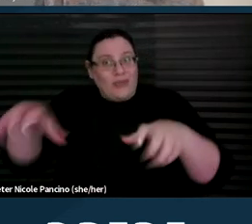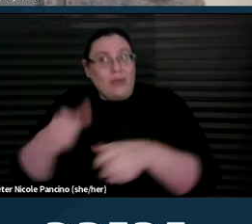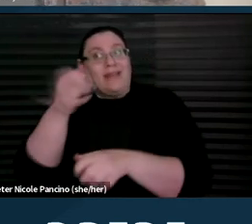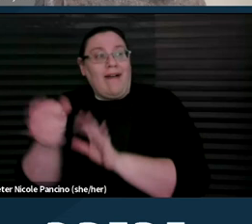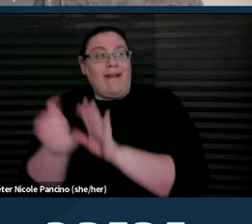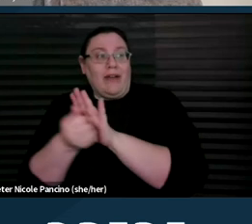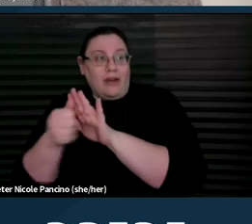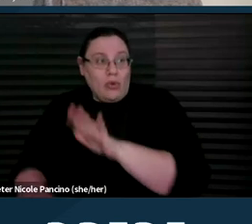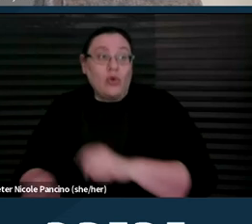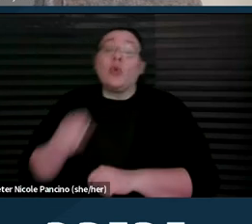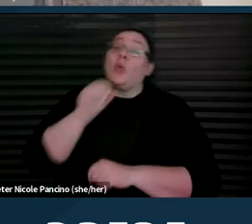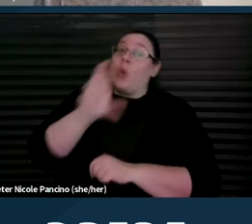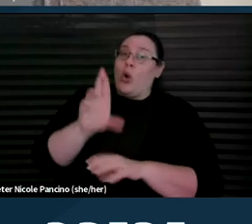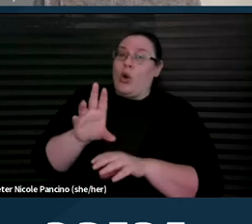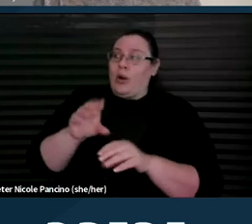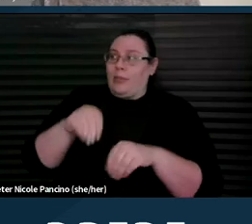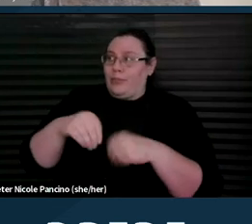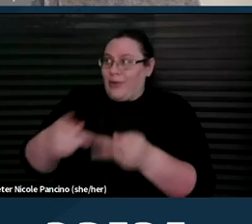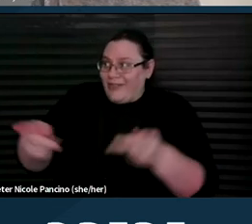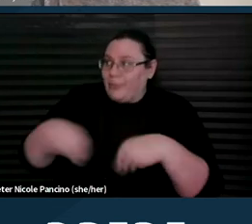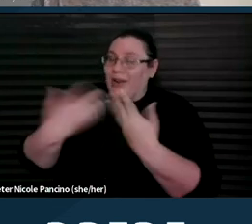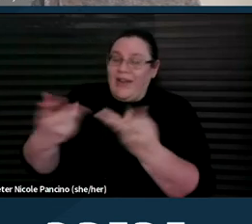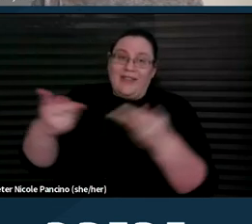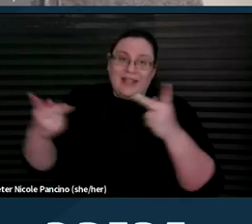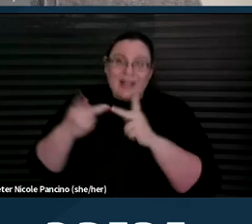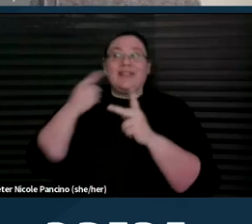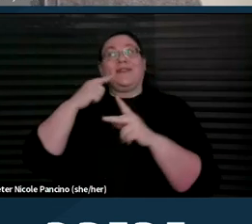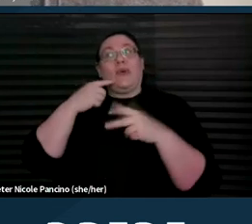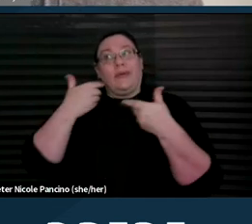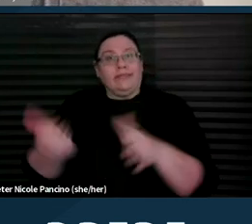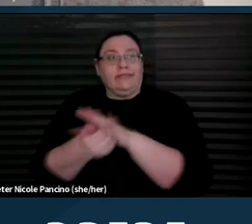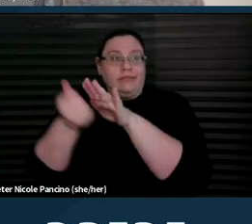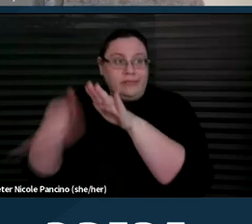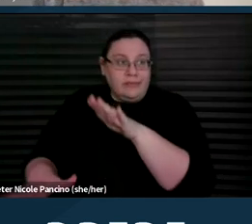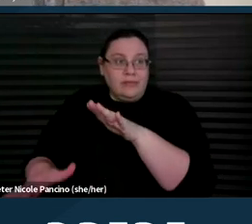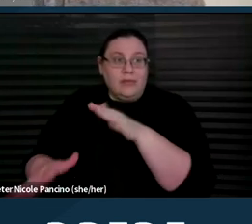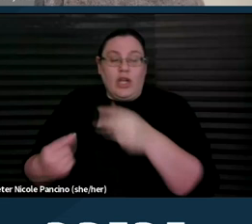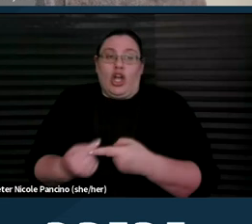or provide facilities for the performance of an abortion contrary to the religious beliefs